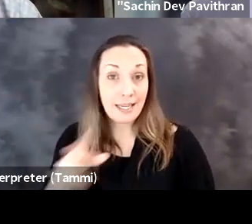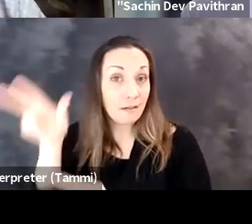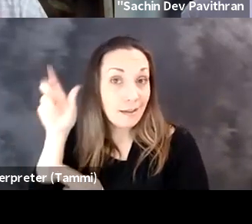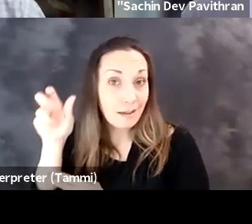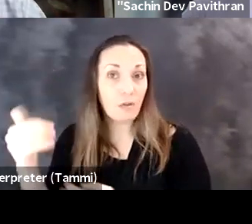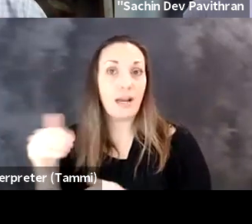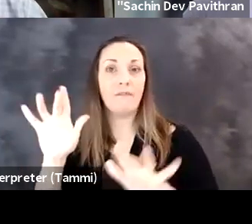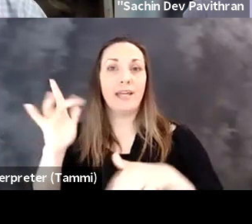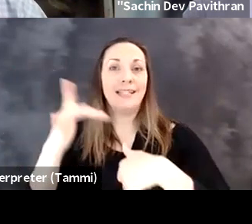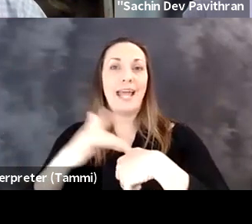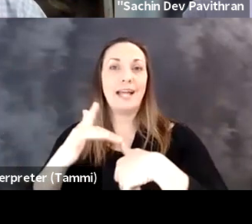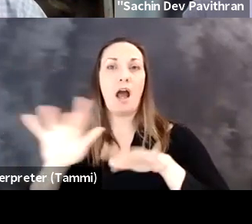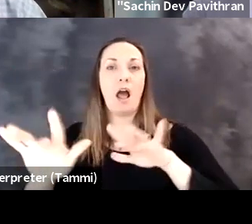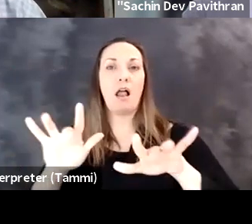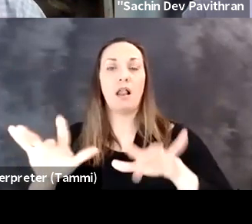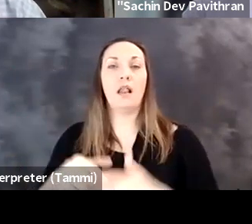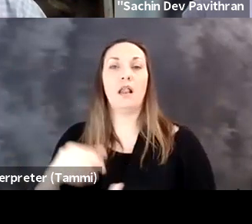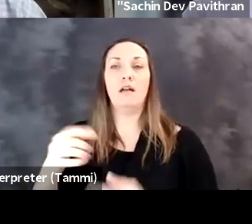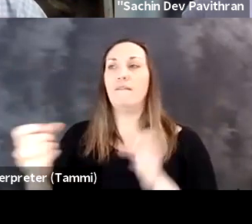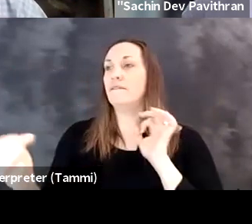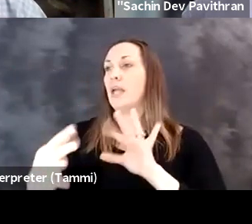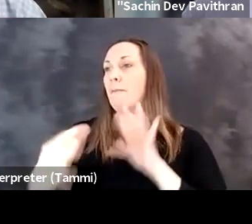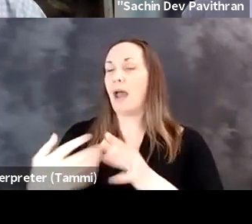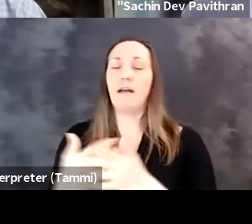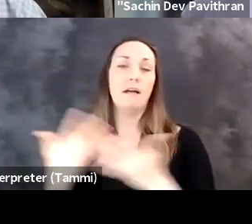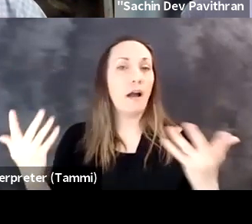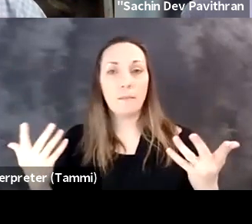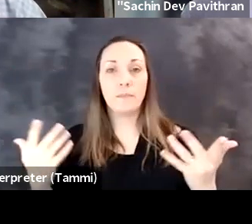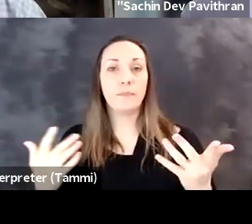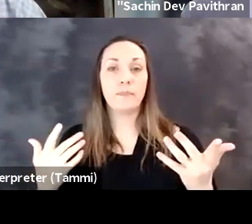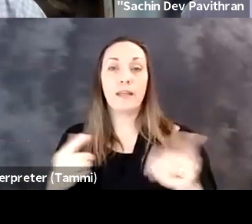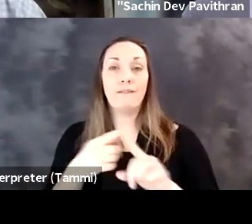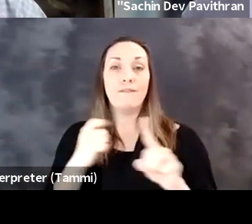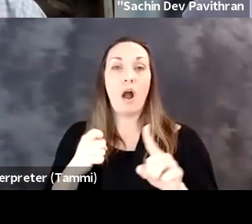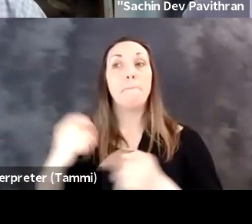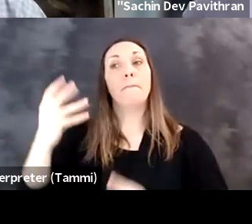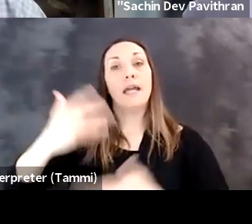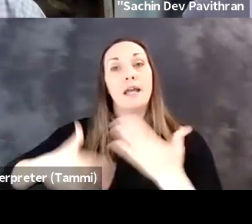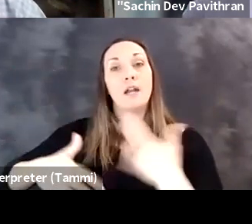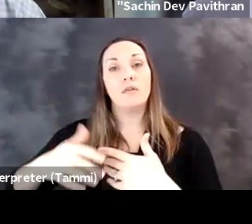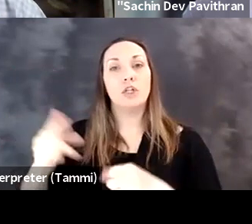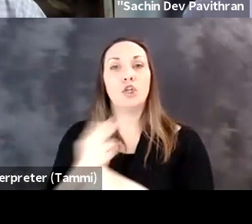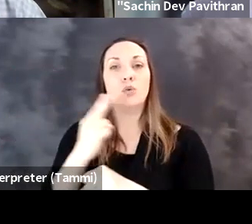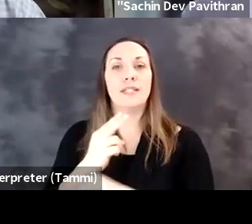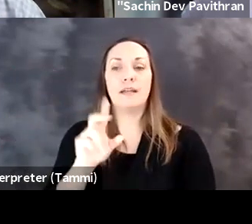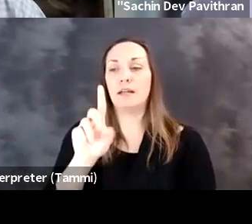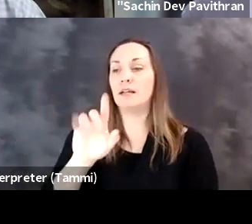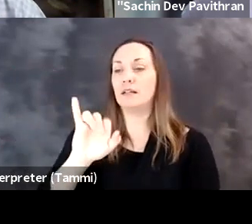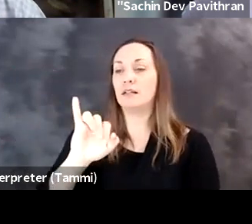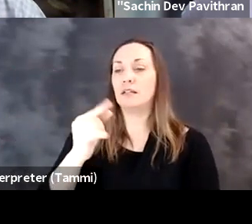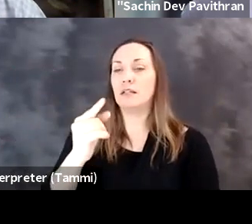embodied inputs like voice input, being able to see, hear, and have tactile